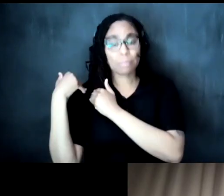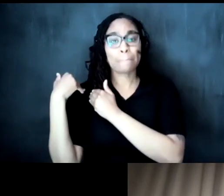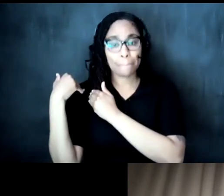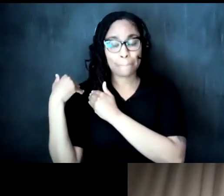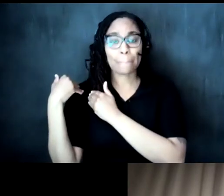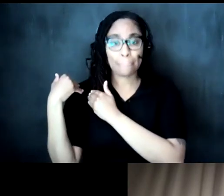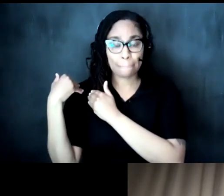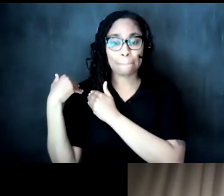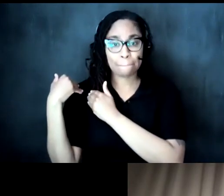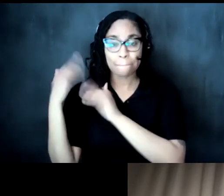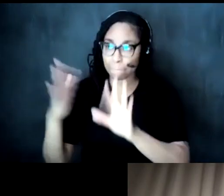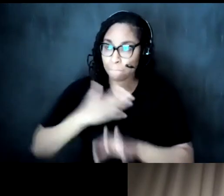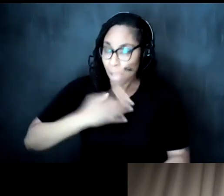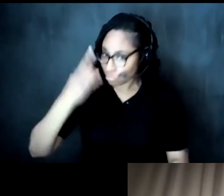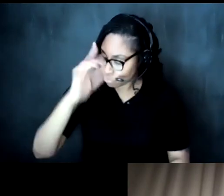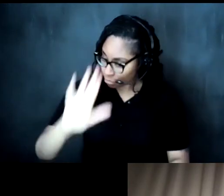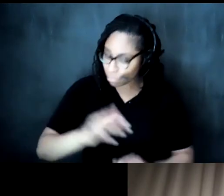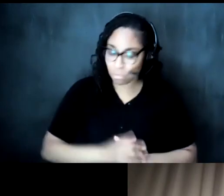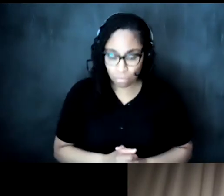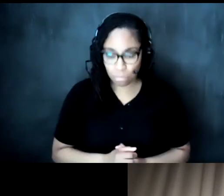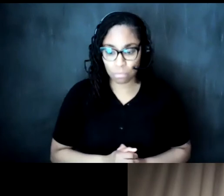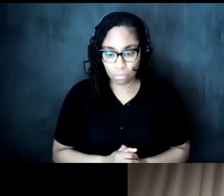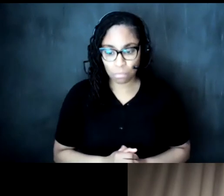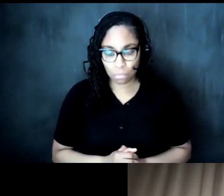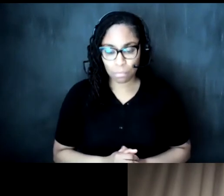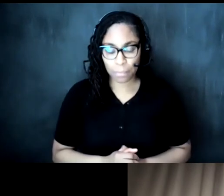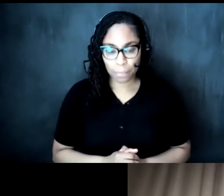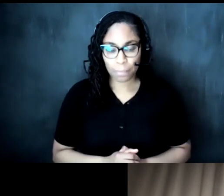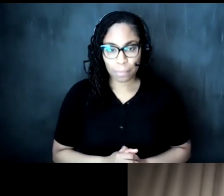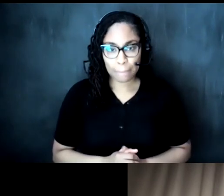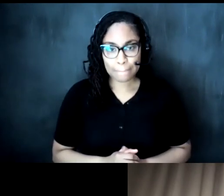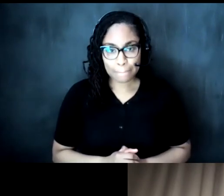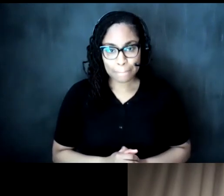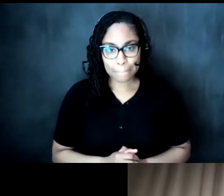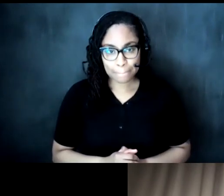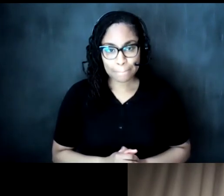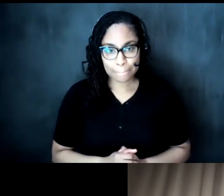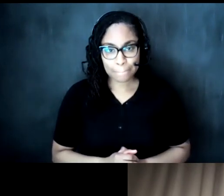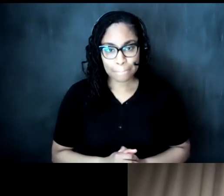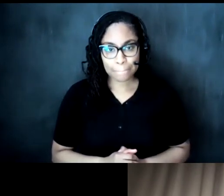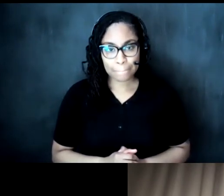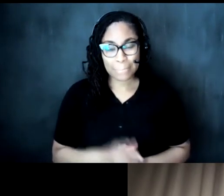i think in in those subject positions in in those positions of marginalized voice right that